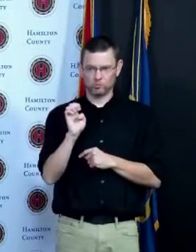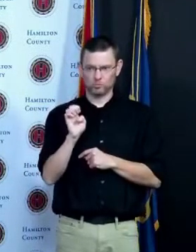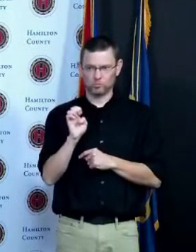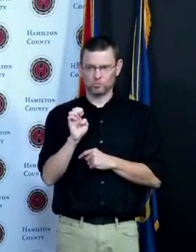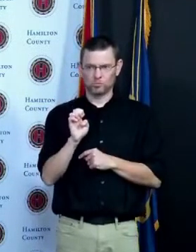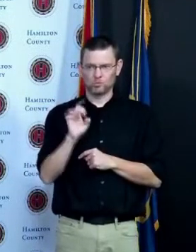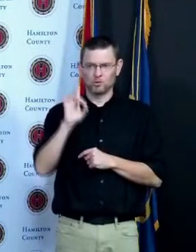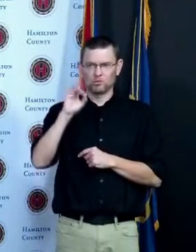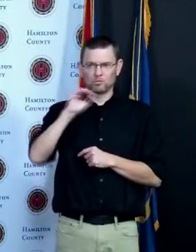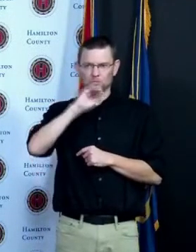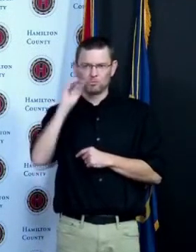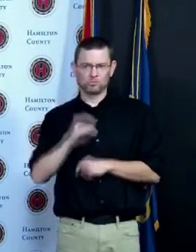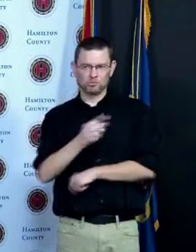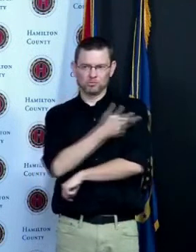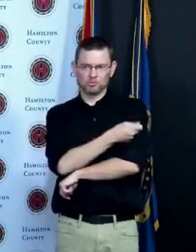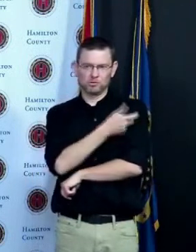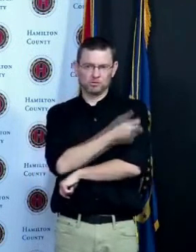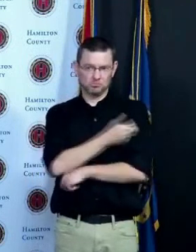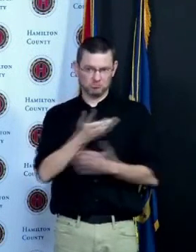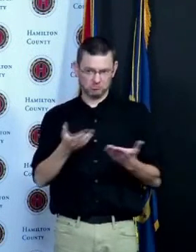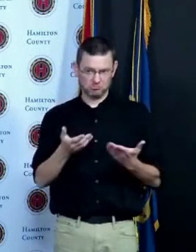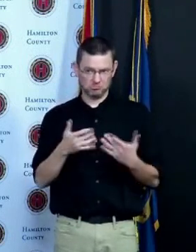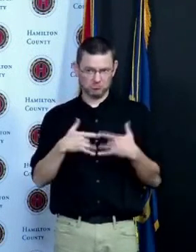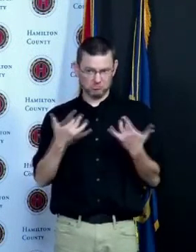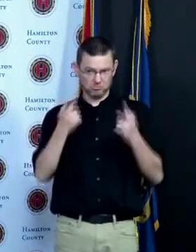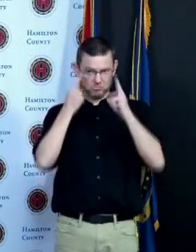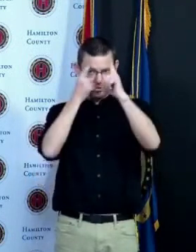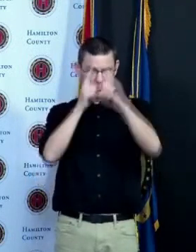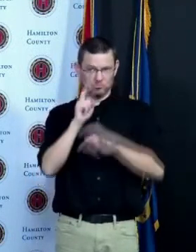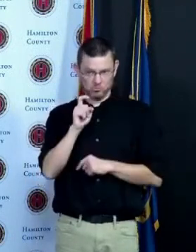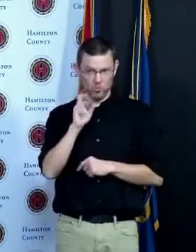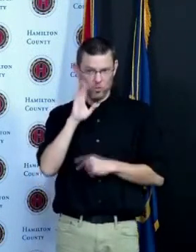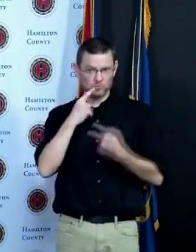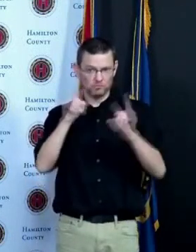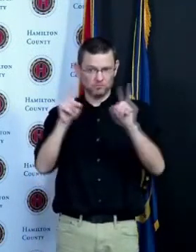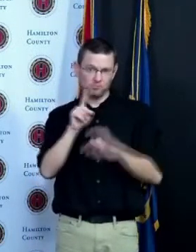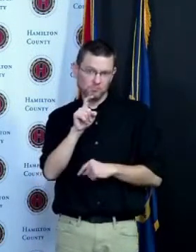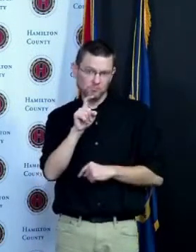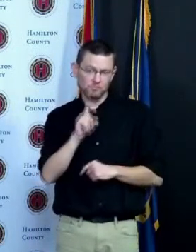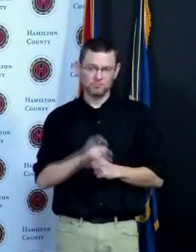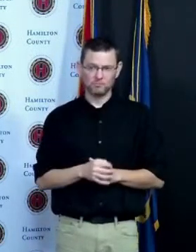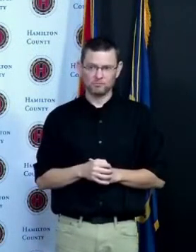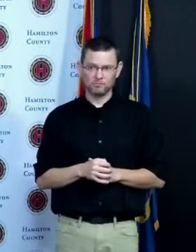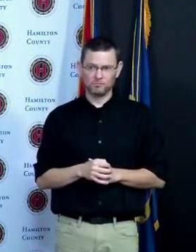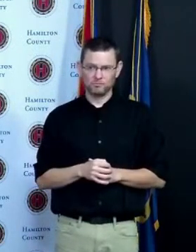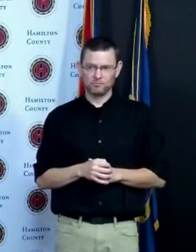groups that are a little more hesitant to get it I believe our region set the goal of 80 percent by July 1.